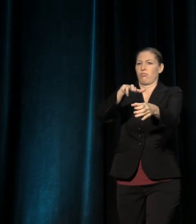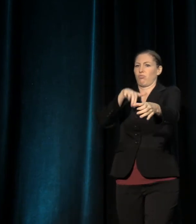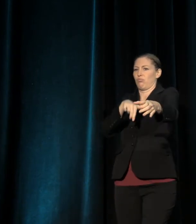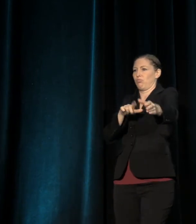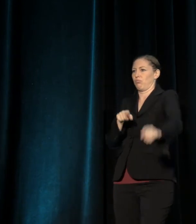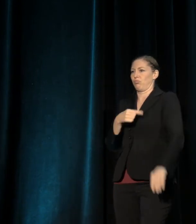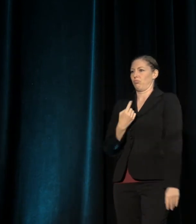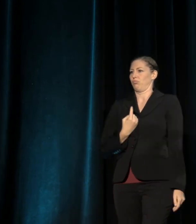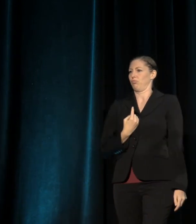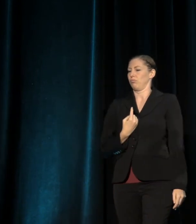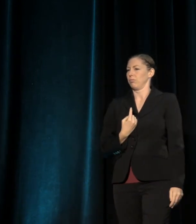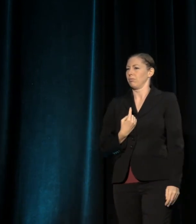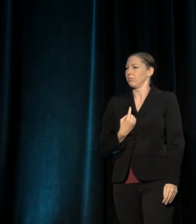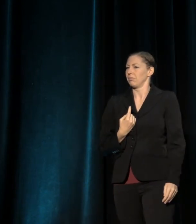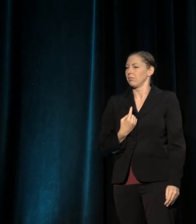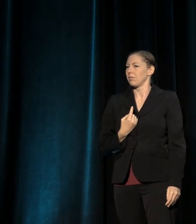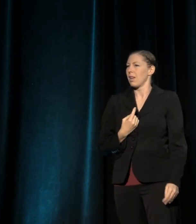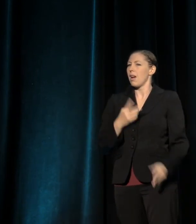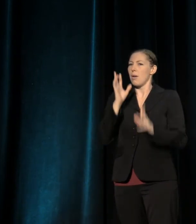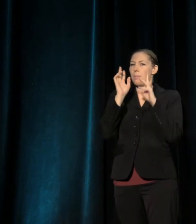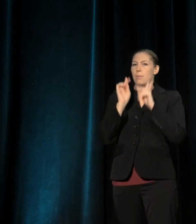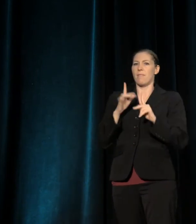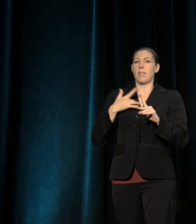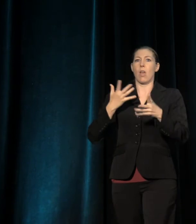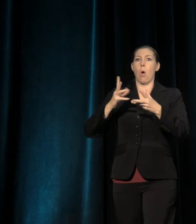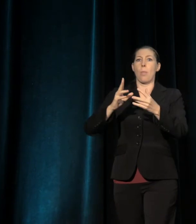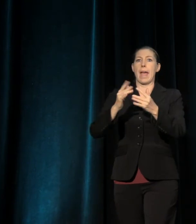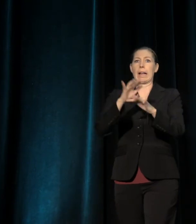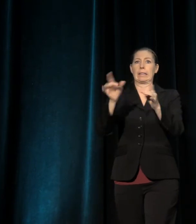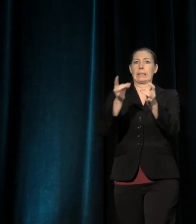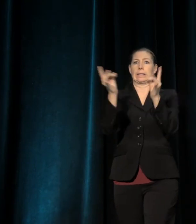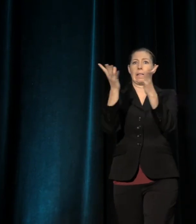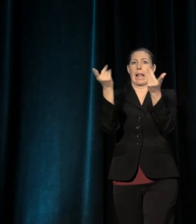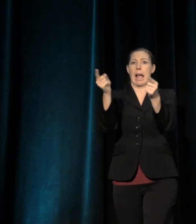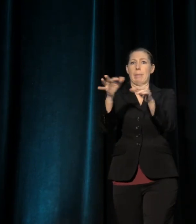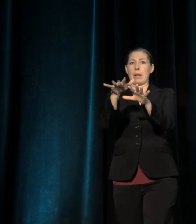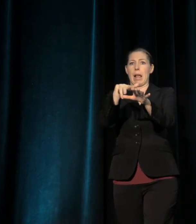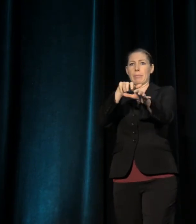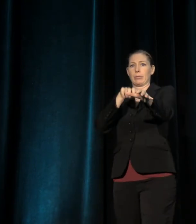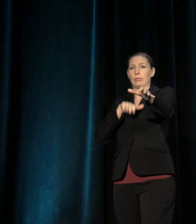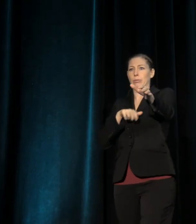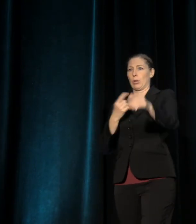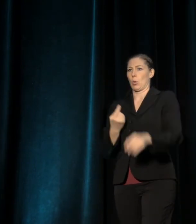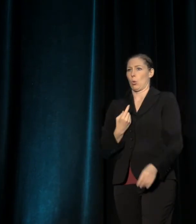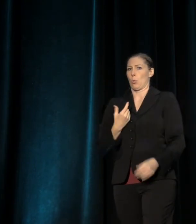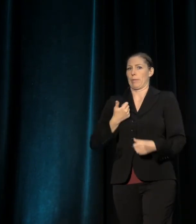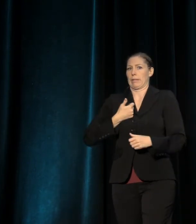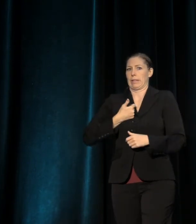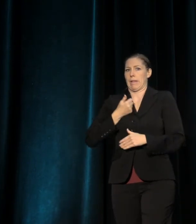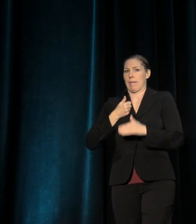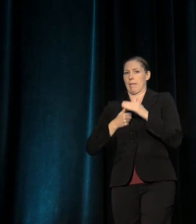A future where some live bunkered away from the many, and where all else is imagined as nothing but ruins;